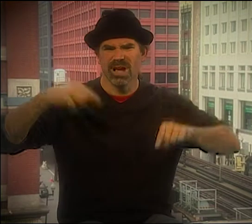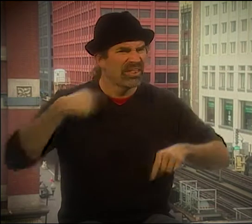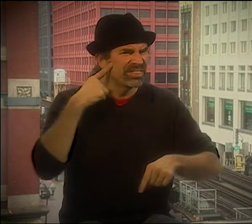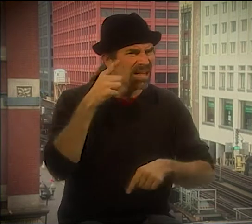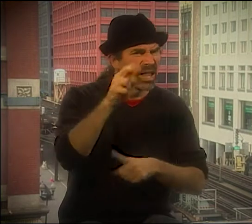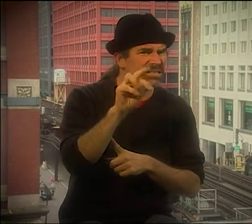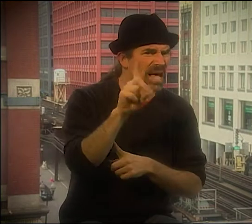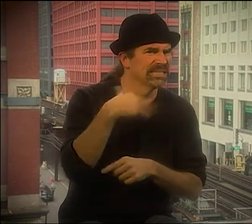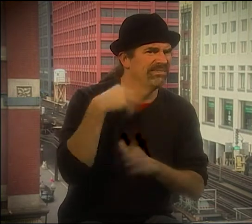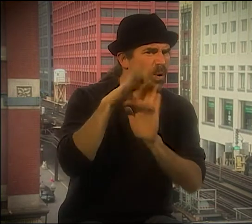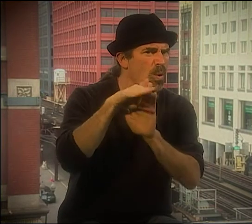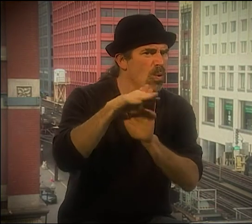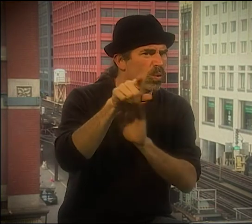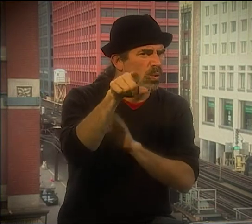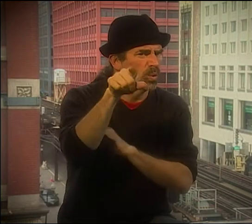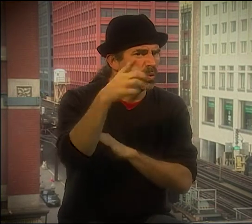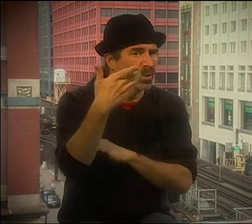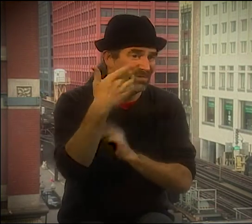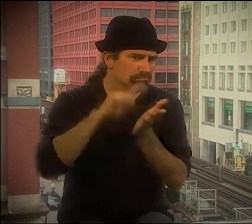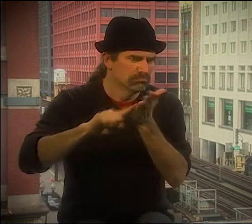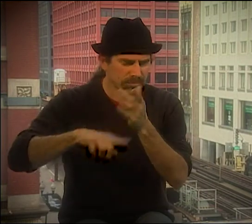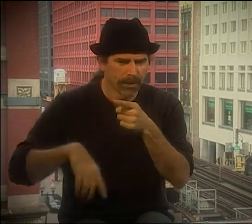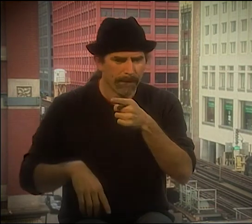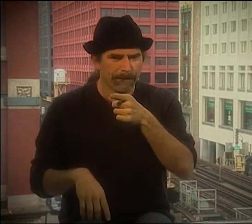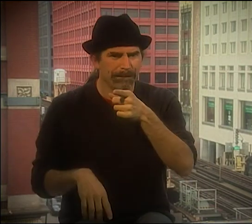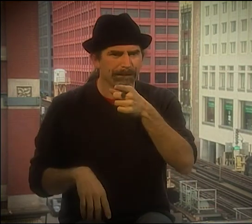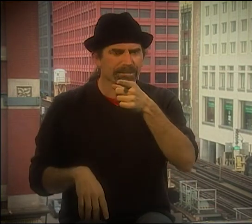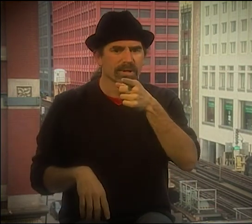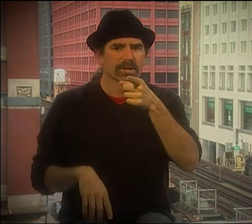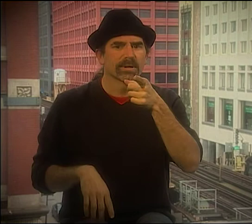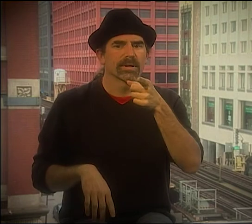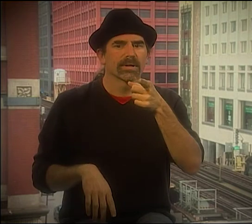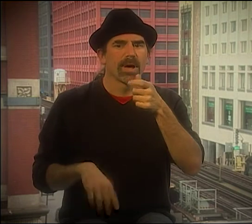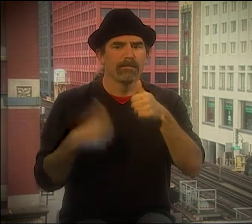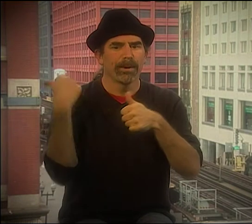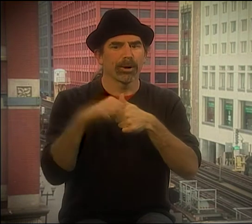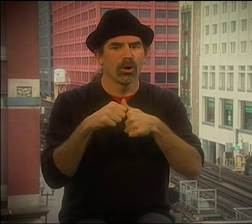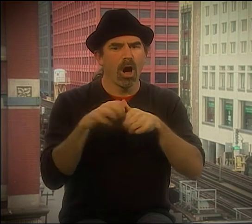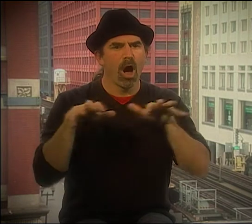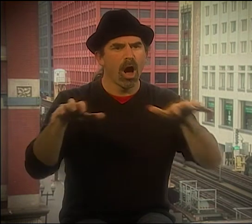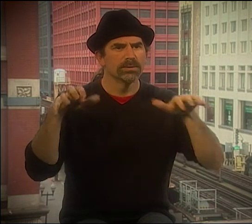I WAS SO PROUD OF THEM. IT WAS GROUP HOMES. IT WAS ONE-ON-ONE, IT WAS ALL KINDS